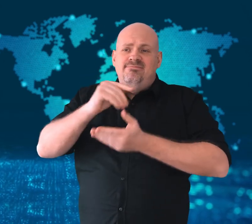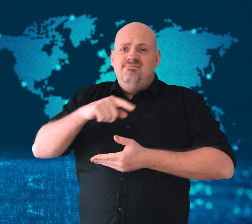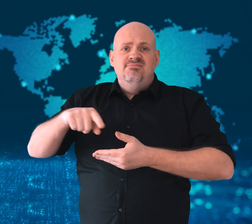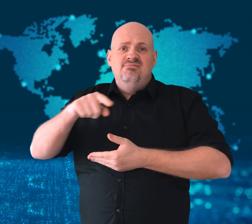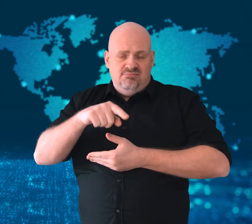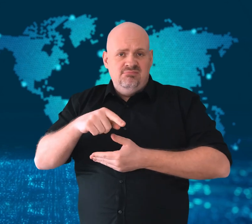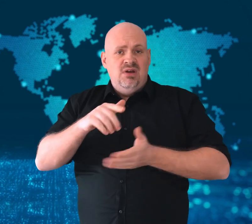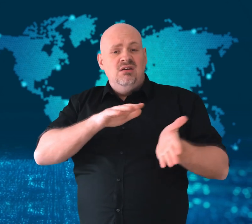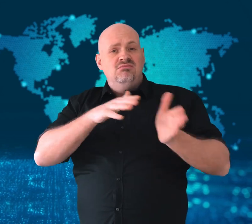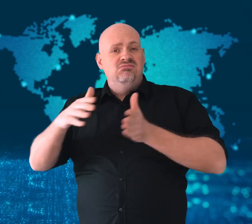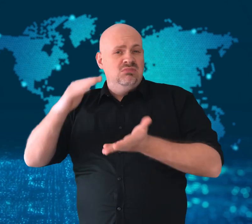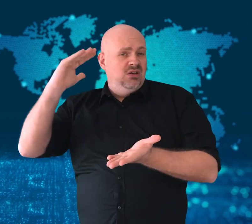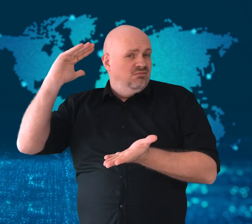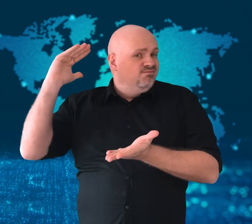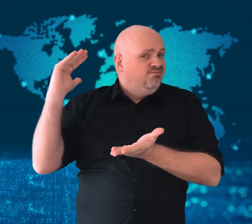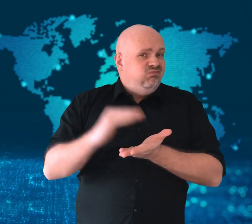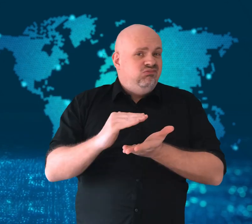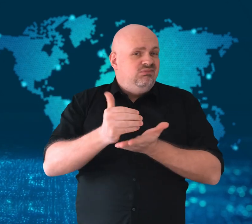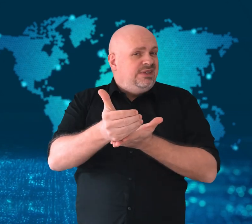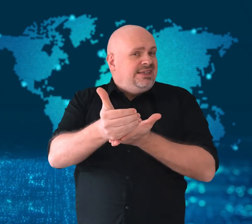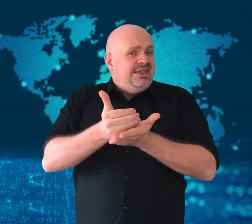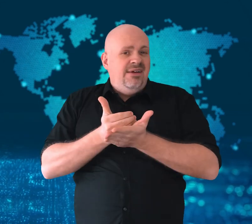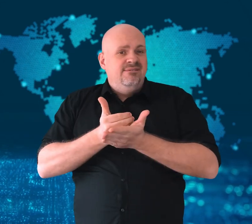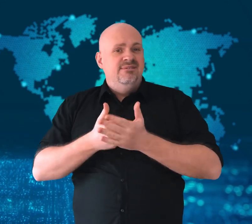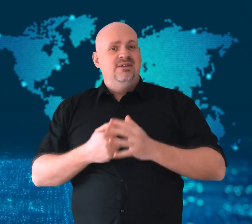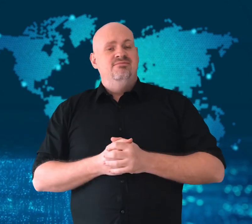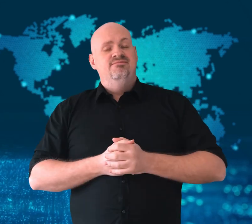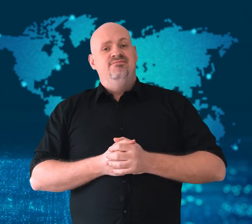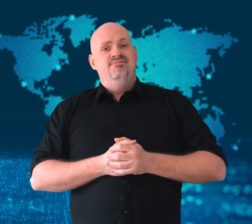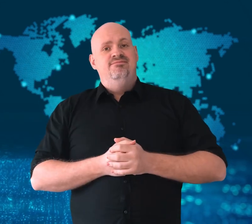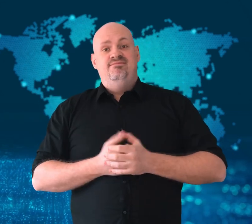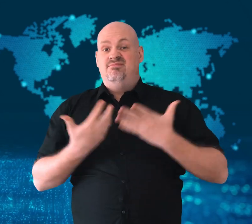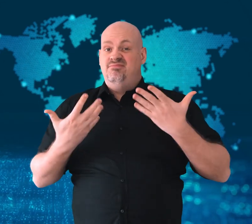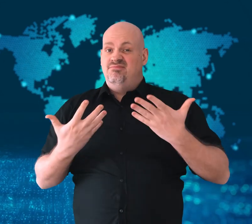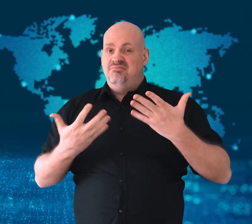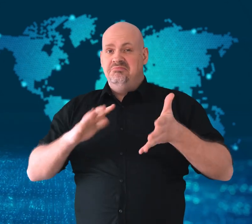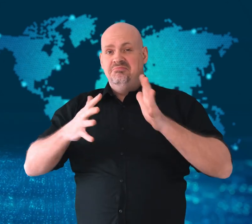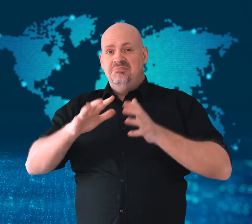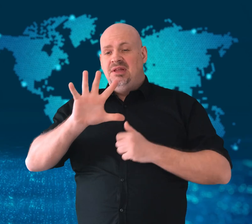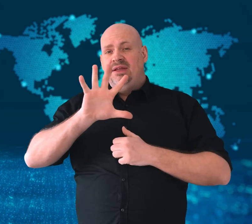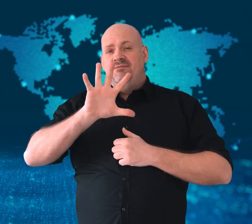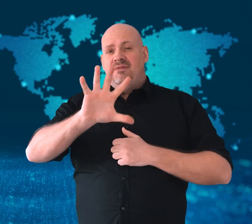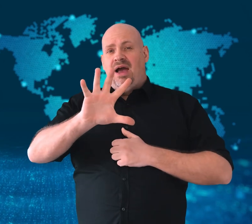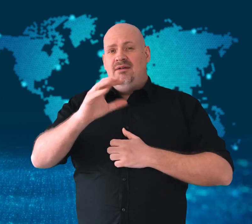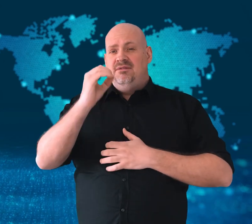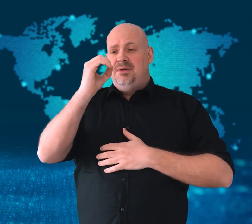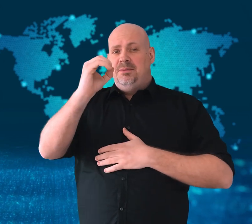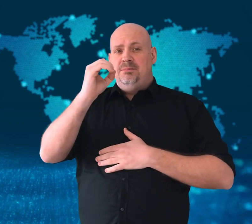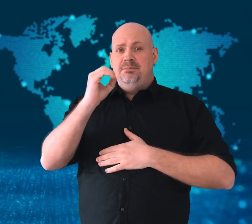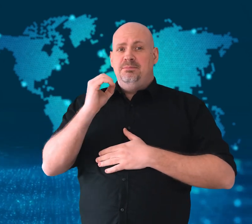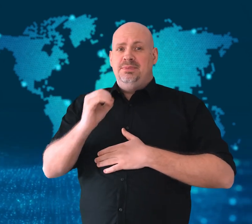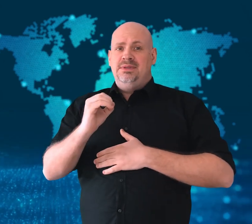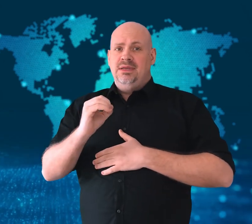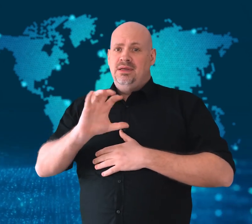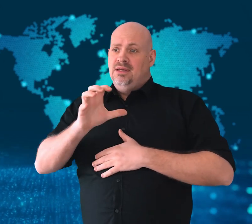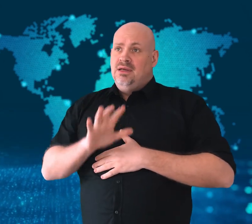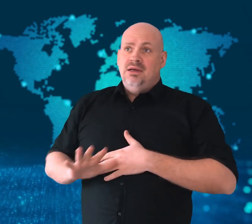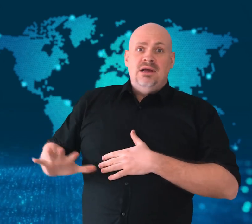COVID-19 deaths would decrease in lower income countries.